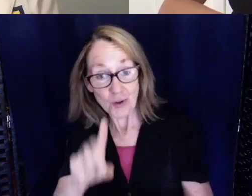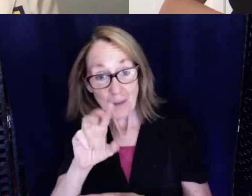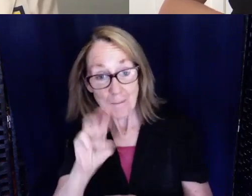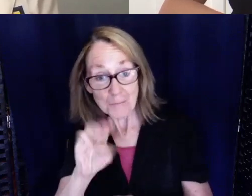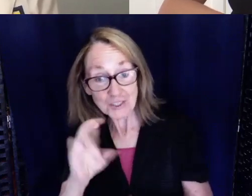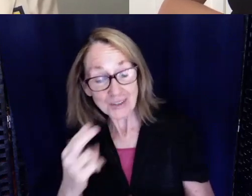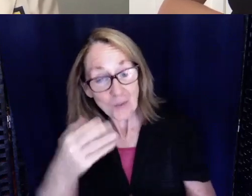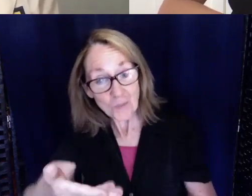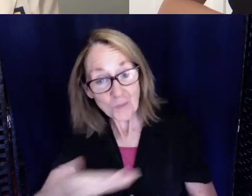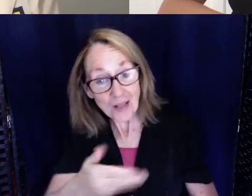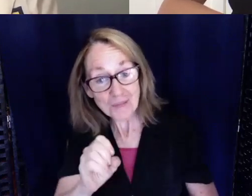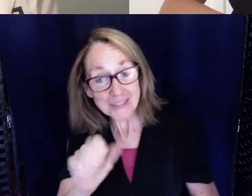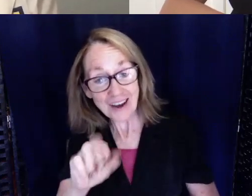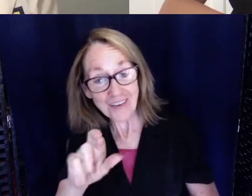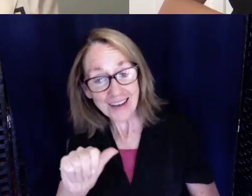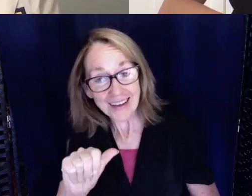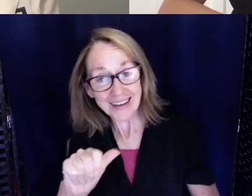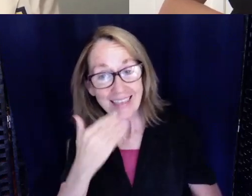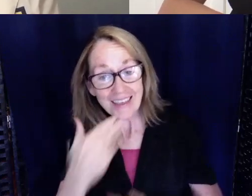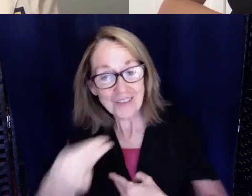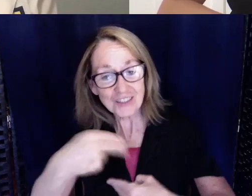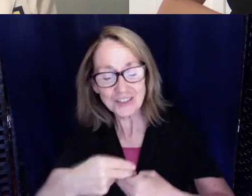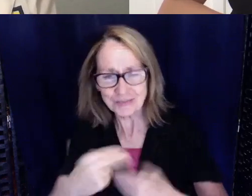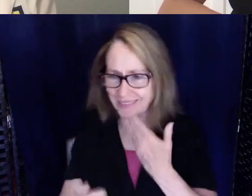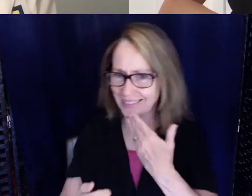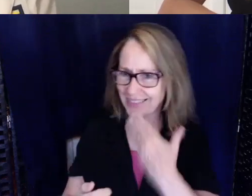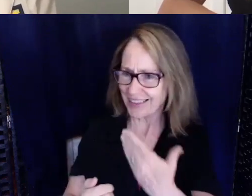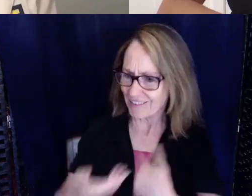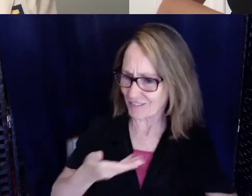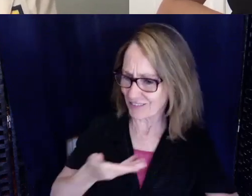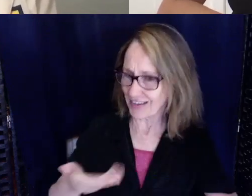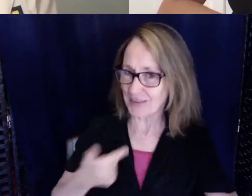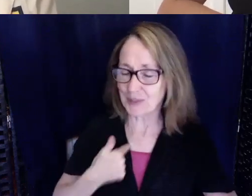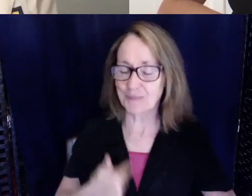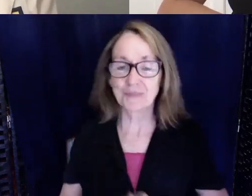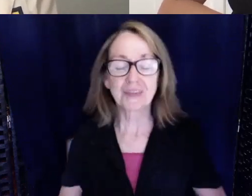Thank you for having me. Fantastic. Let's start off with learning